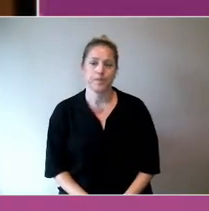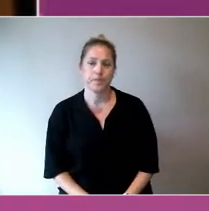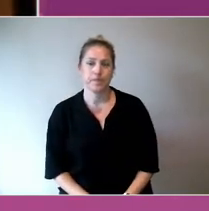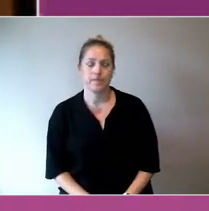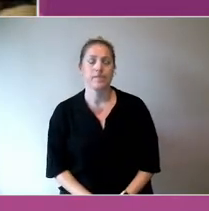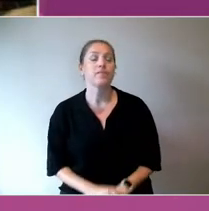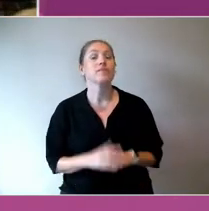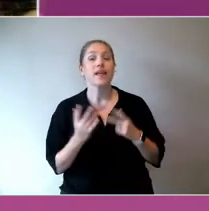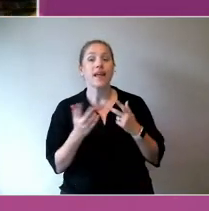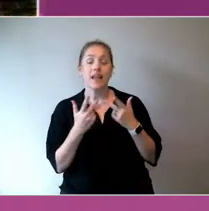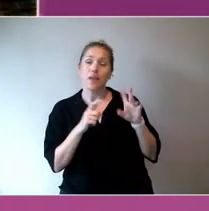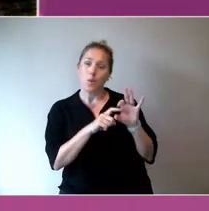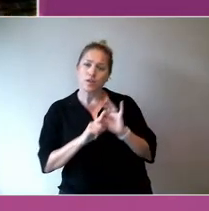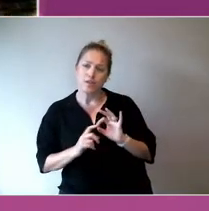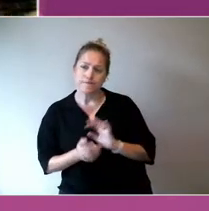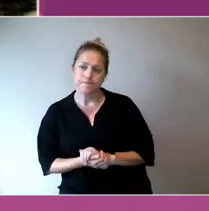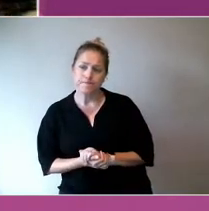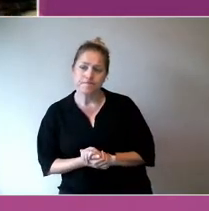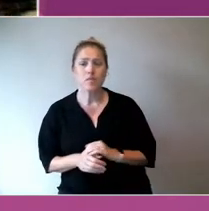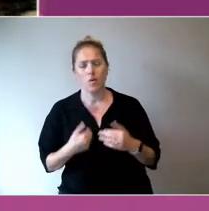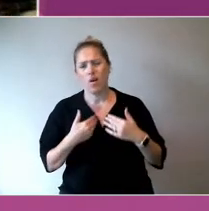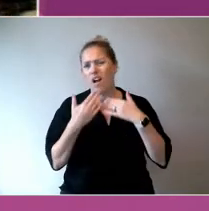Thank you and thank you to the panel for a great session.